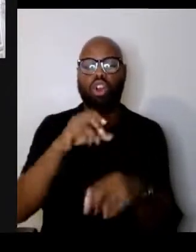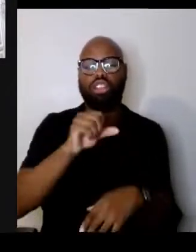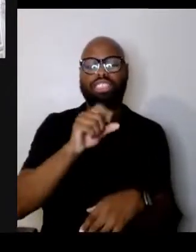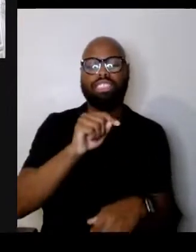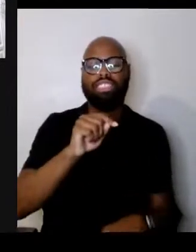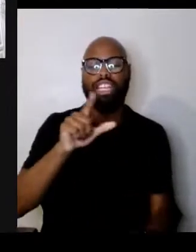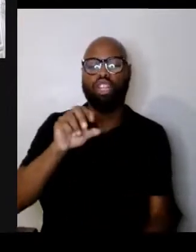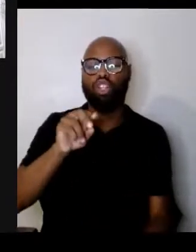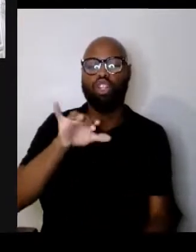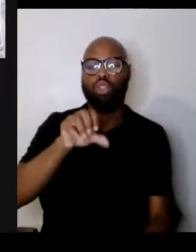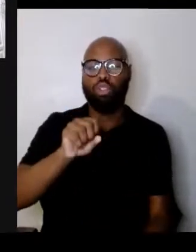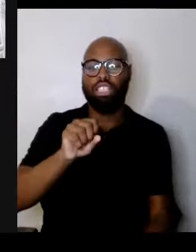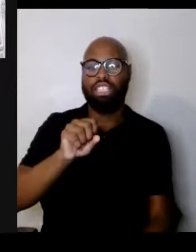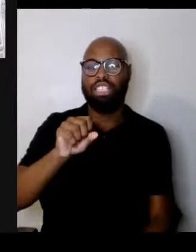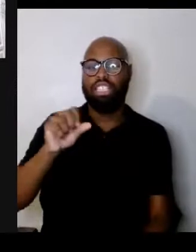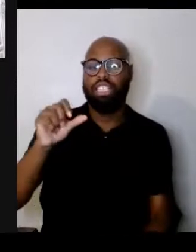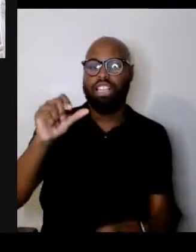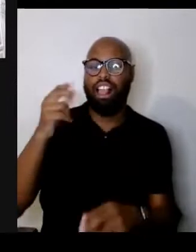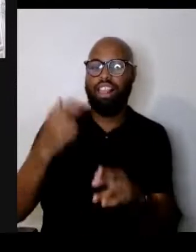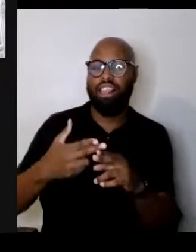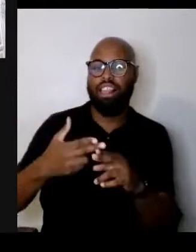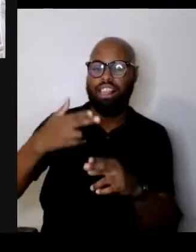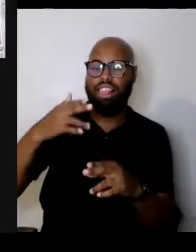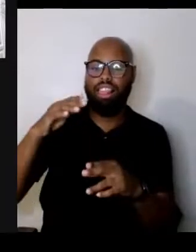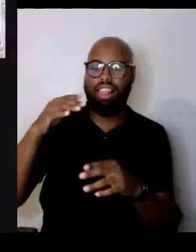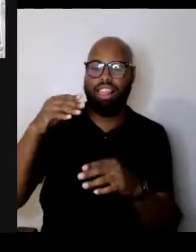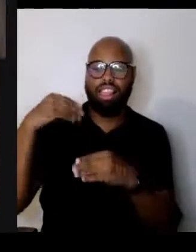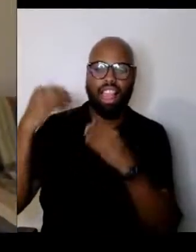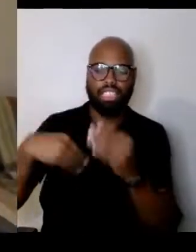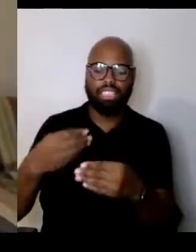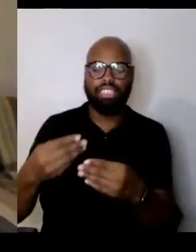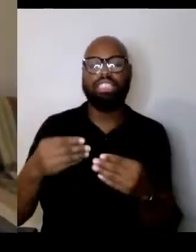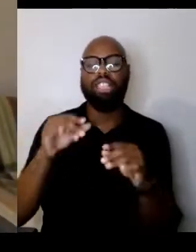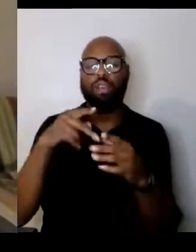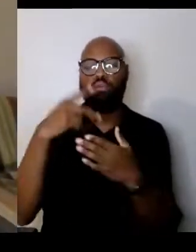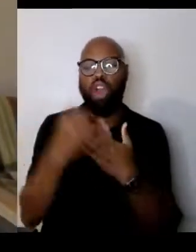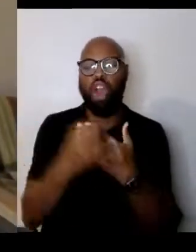and we are invited to speak in middle schools,